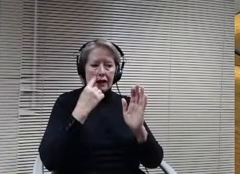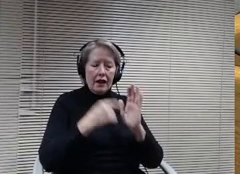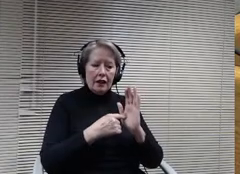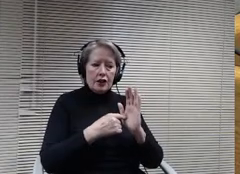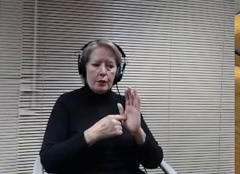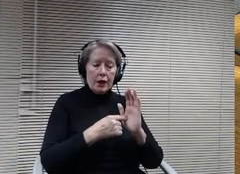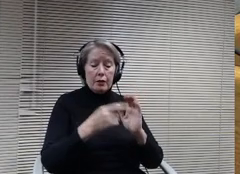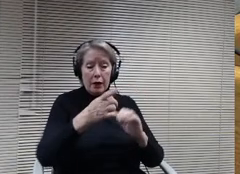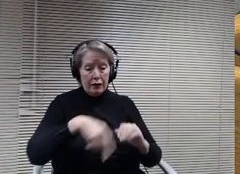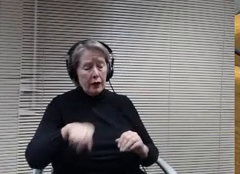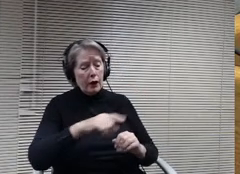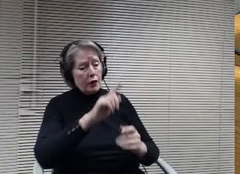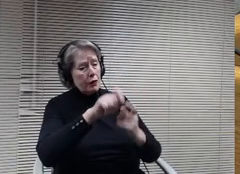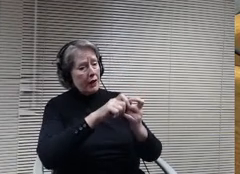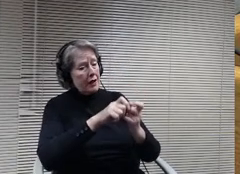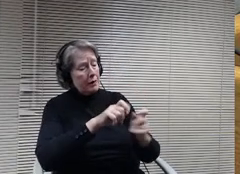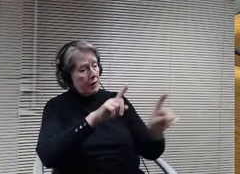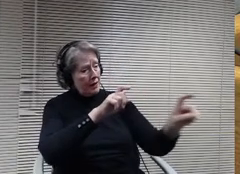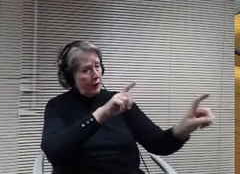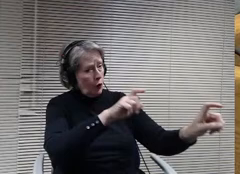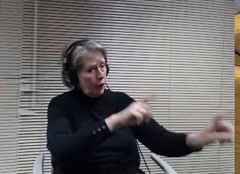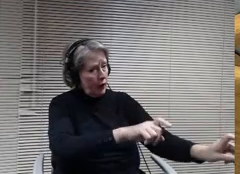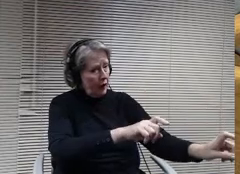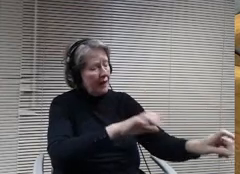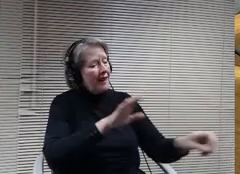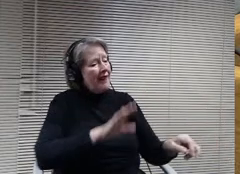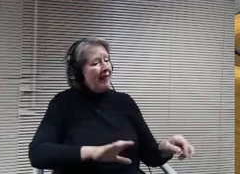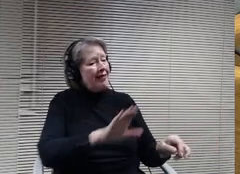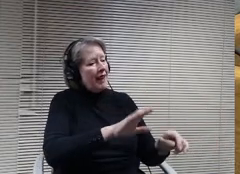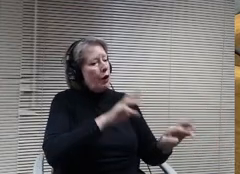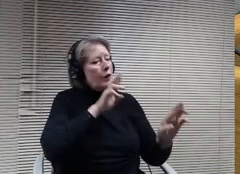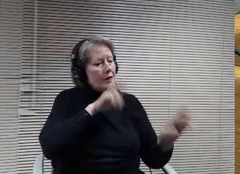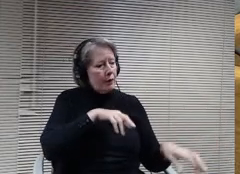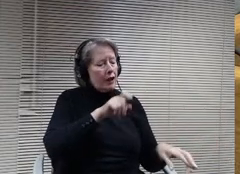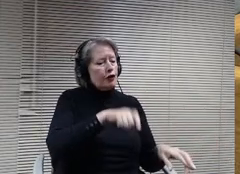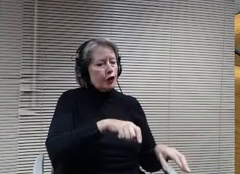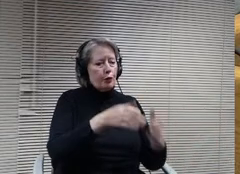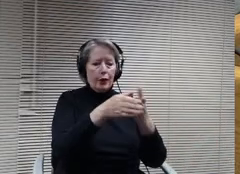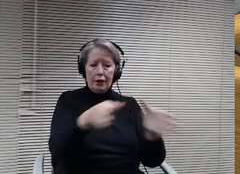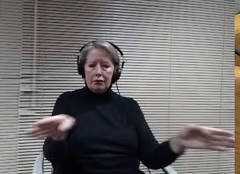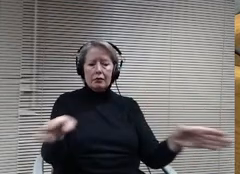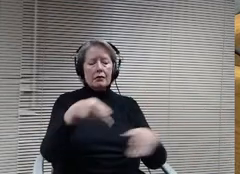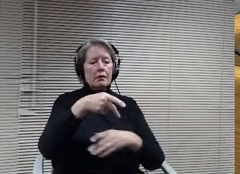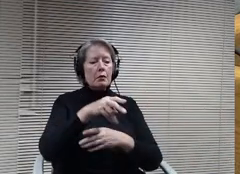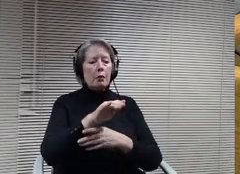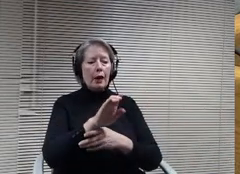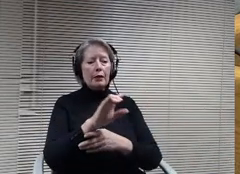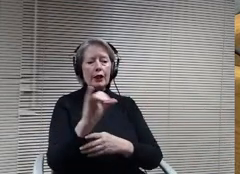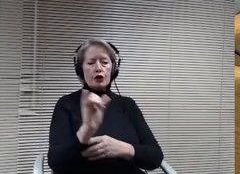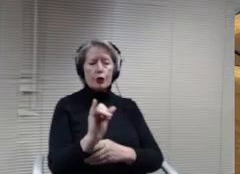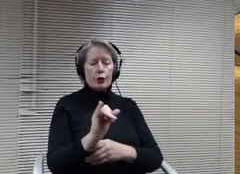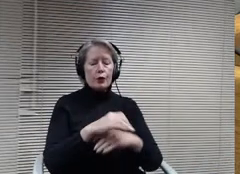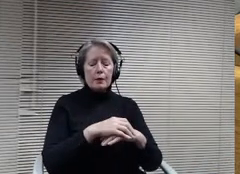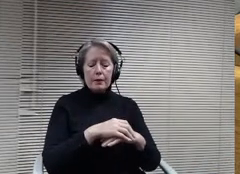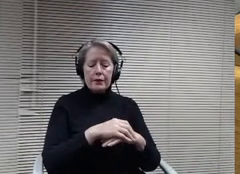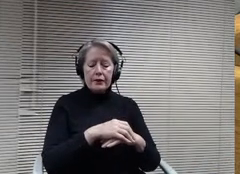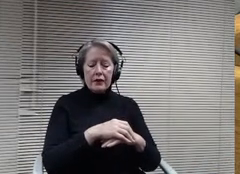be made public to that end, as a replacement to the strike out of the phrase. If additional research is needed, responses